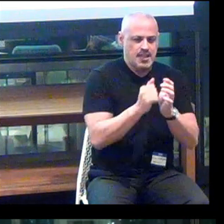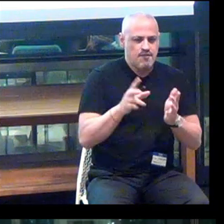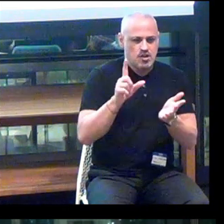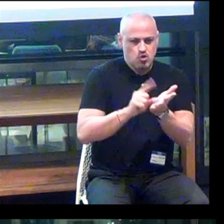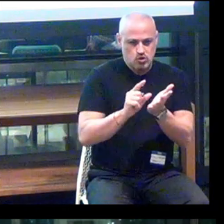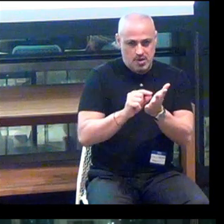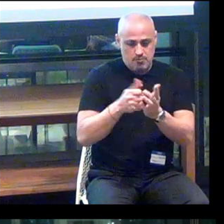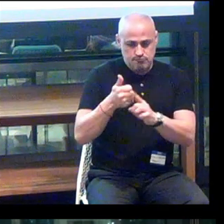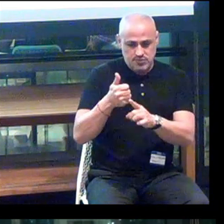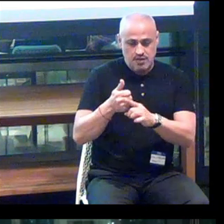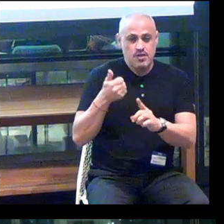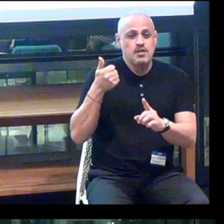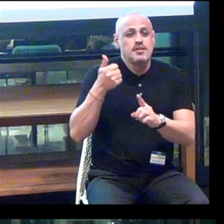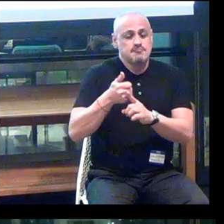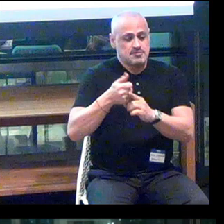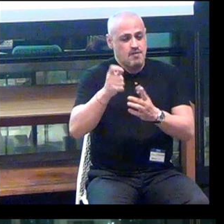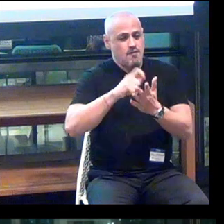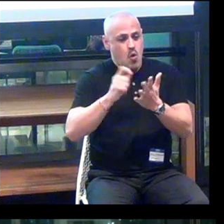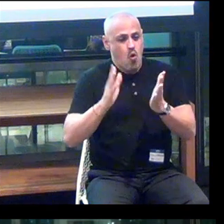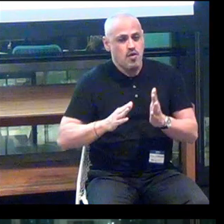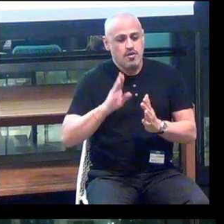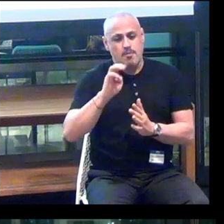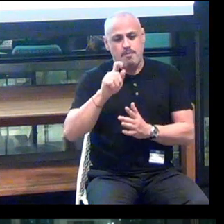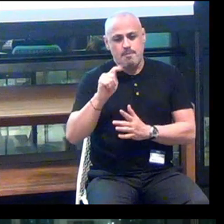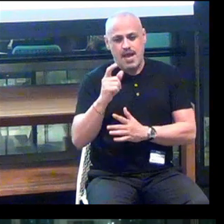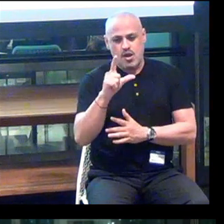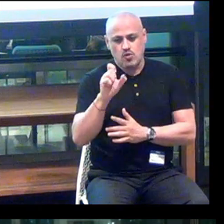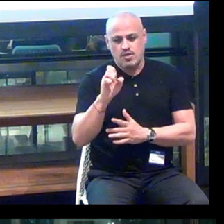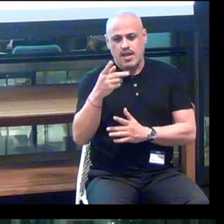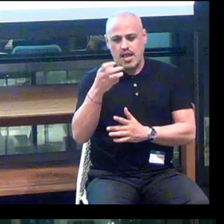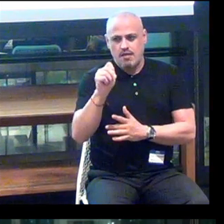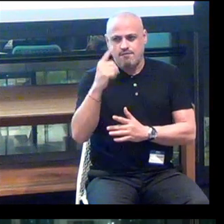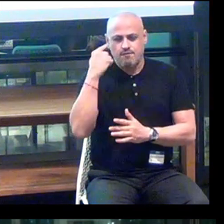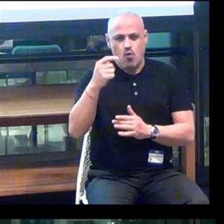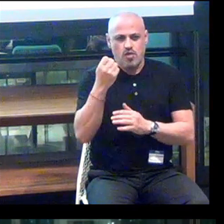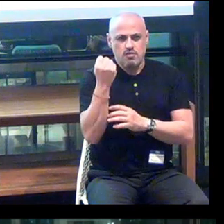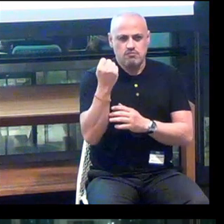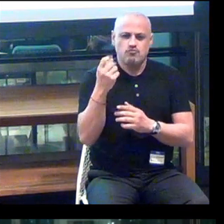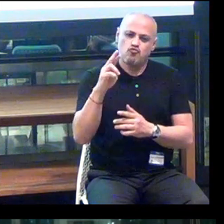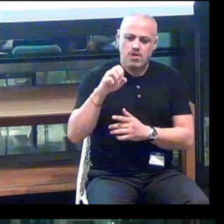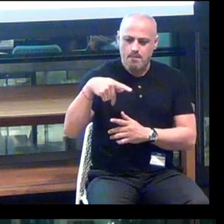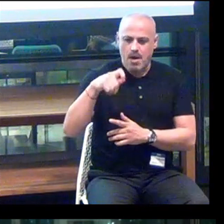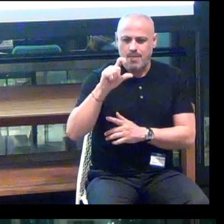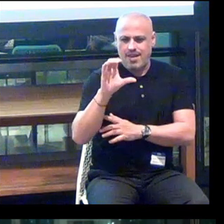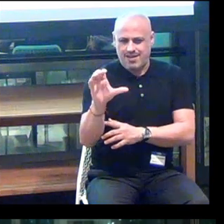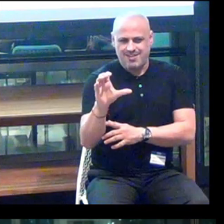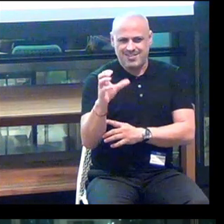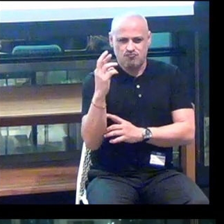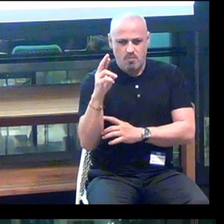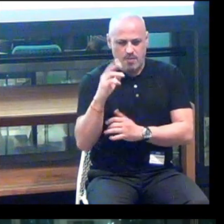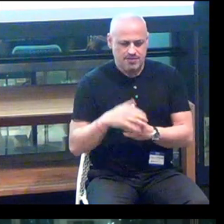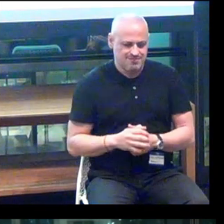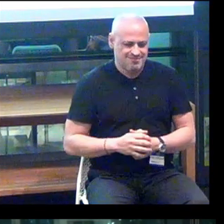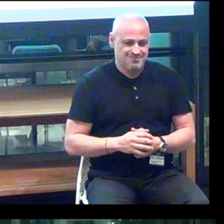And she is the author of the Battle Hymn of the Republic. So there you go.